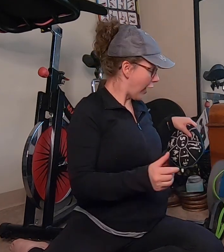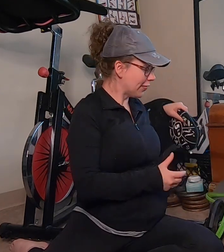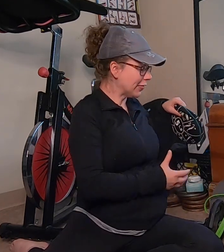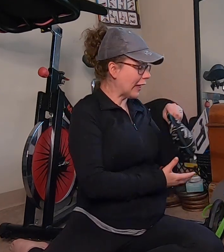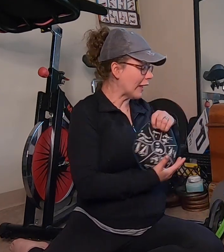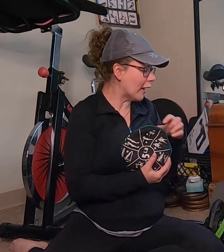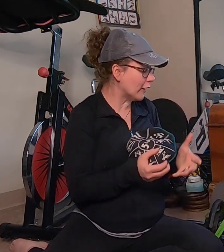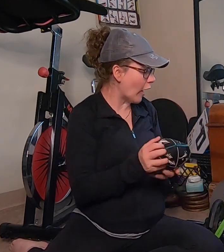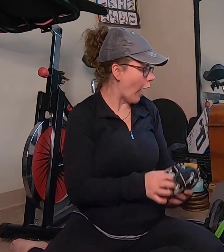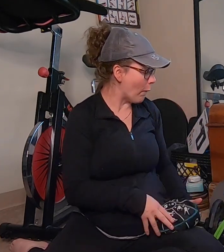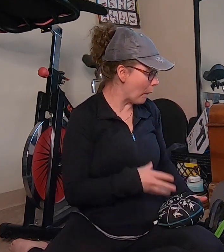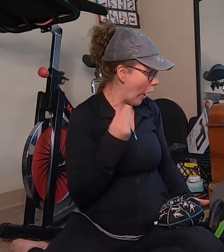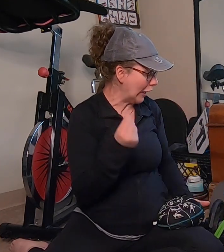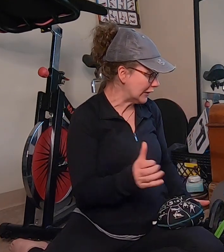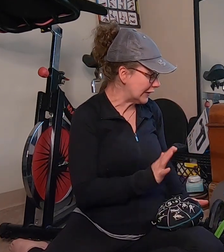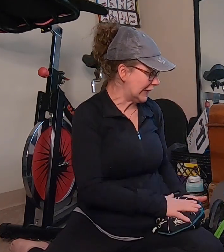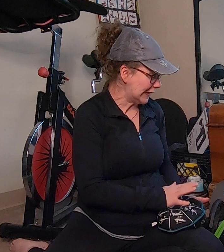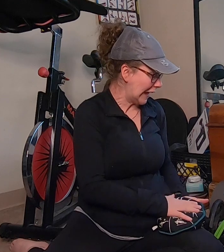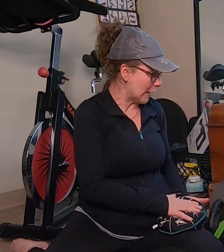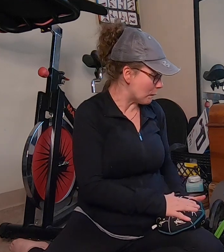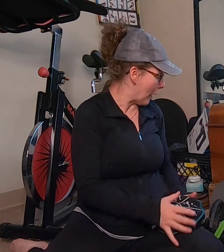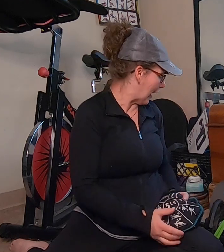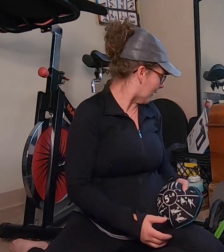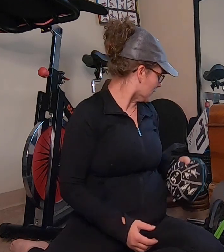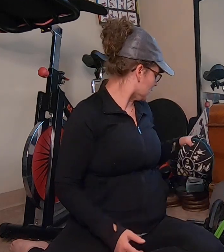and then I bought a sandbag.